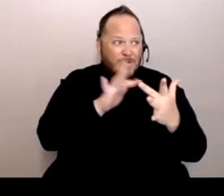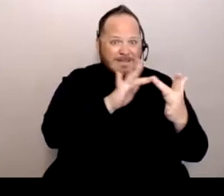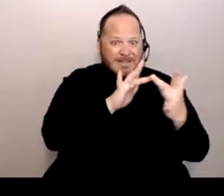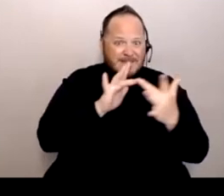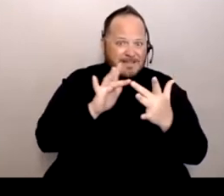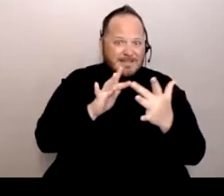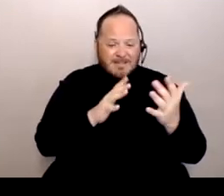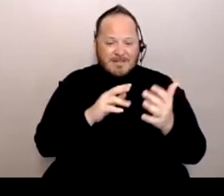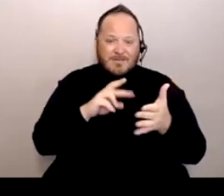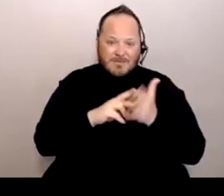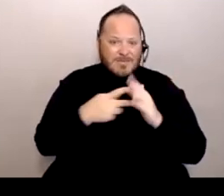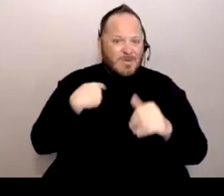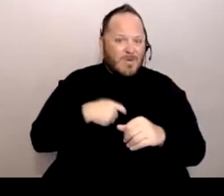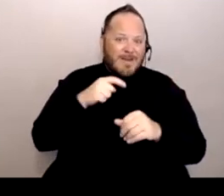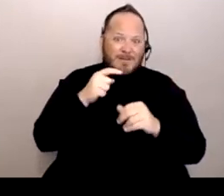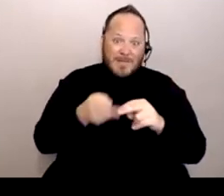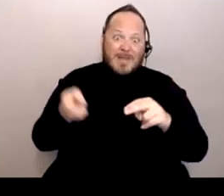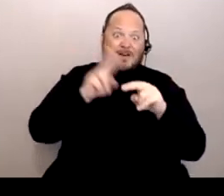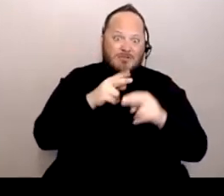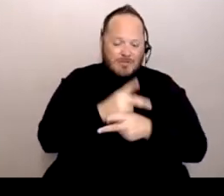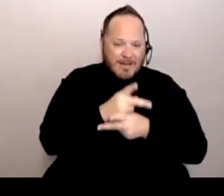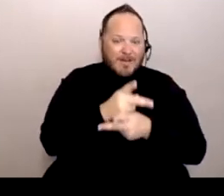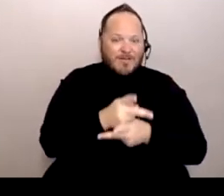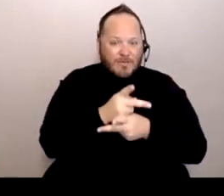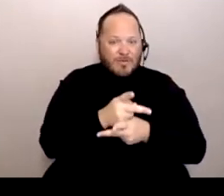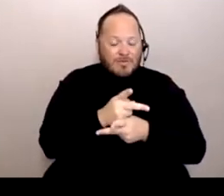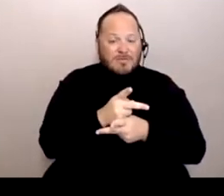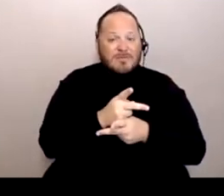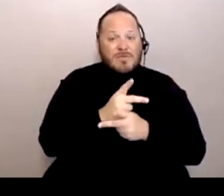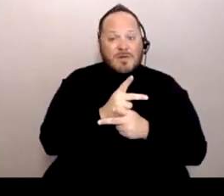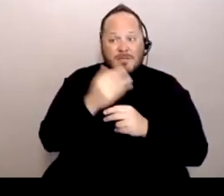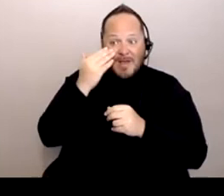And then because of the complications to some of our disabilities, it can be disastrous.